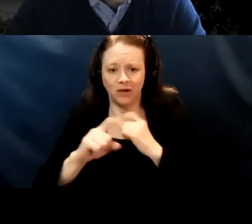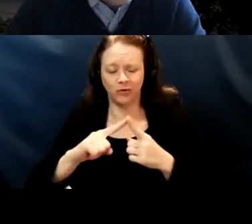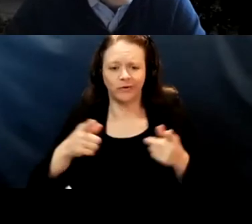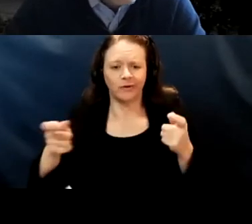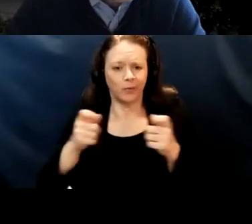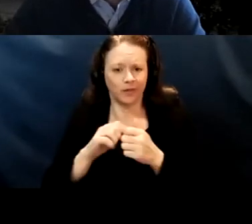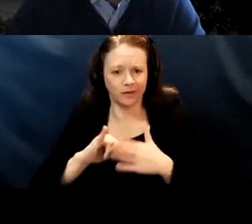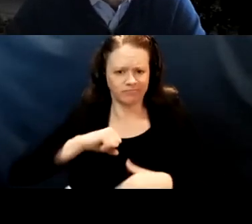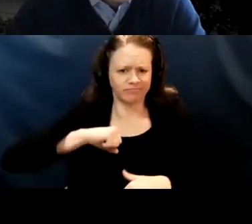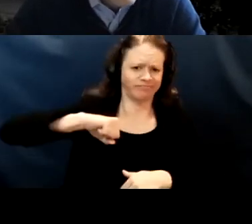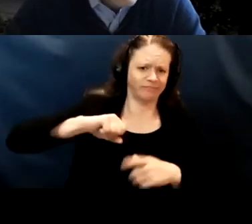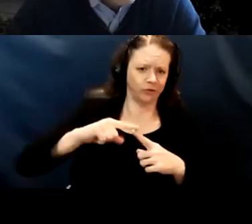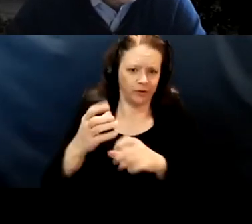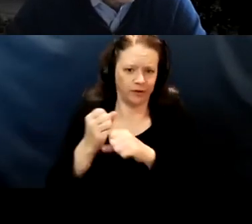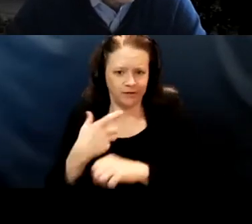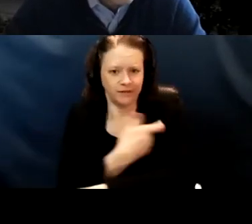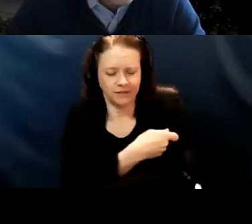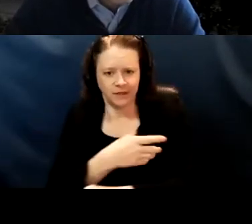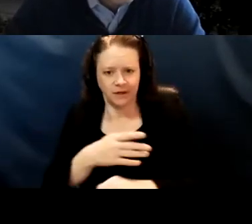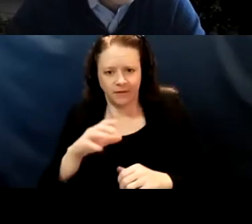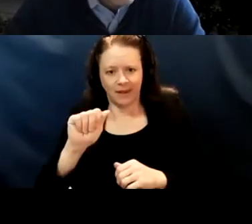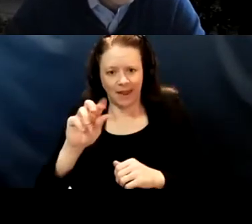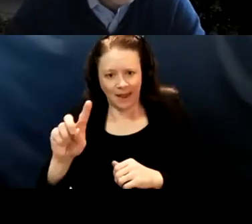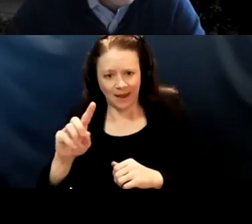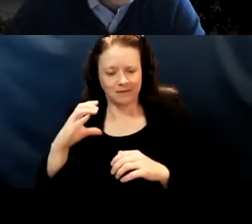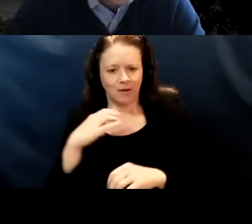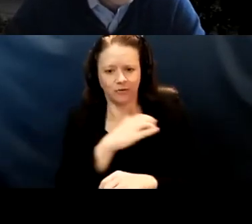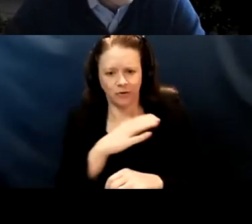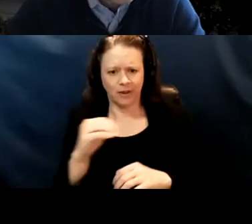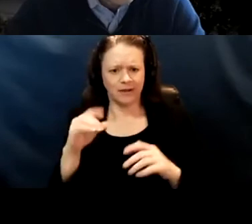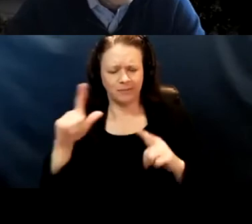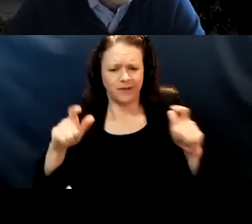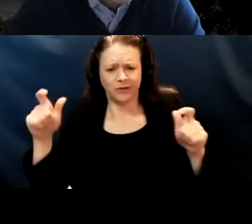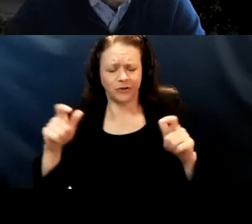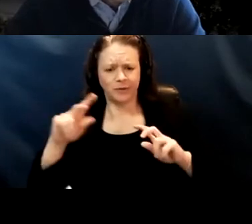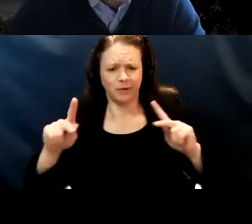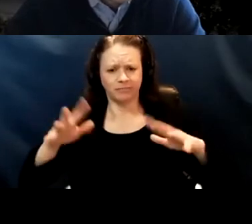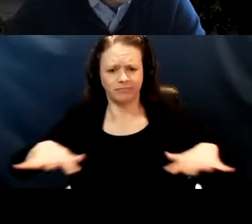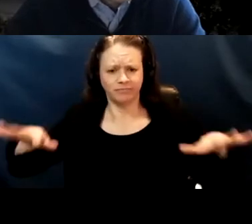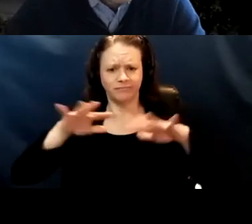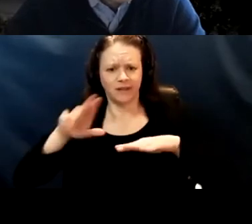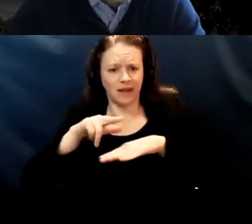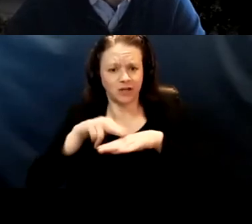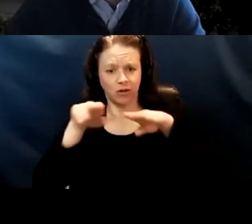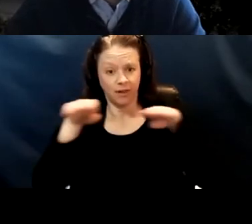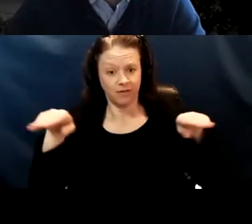the Ad Council and, you know major players at the national level, have a campaign.